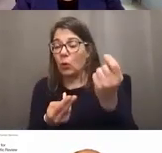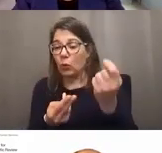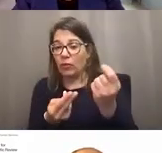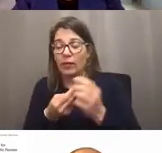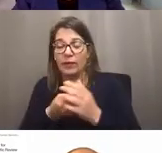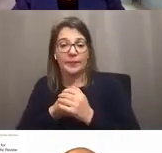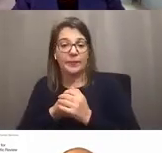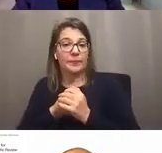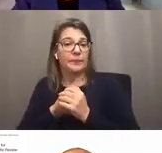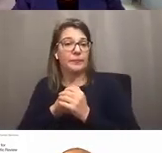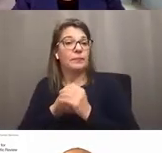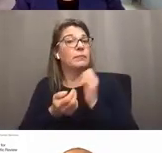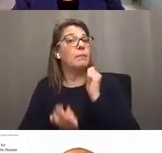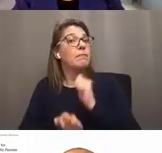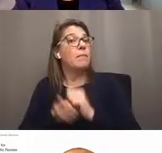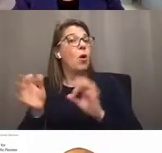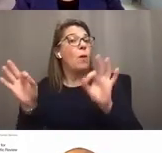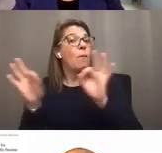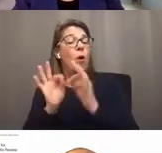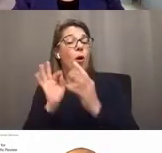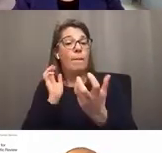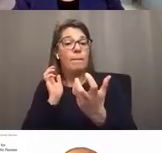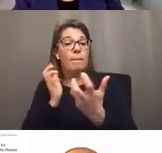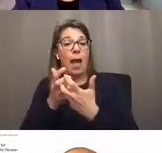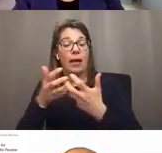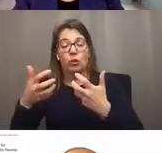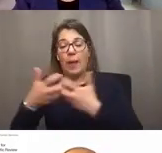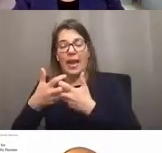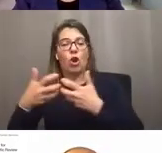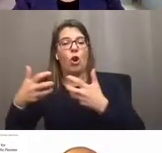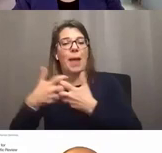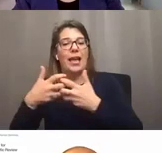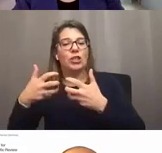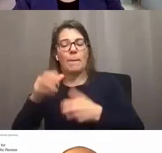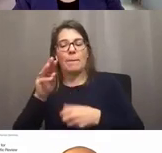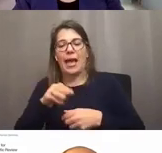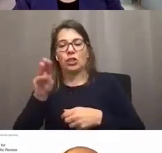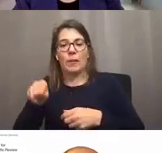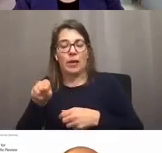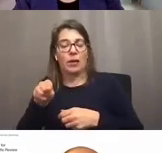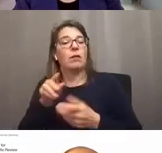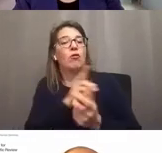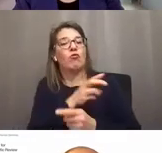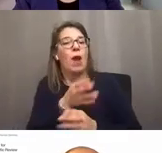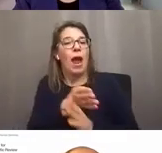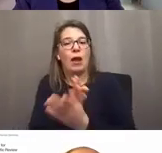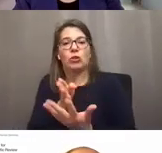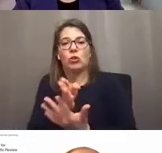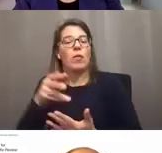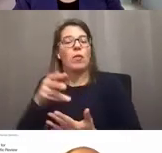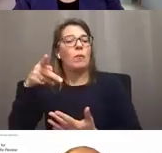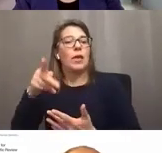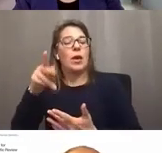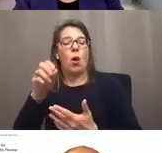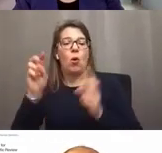The more important thing is that Matchmaker can also route you to a program officer. That's the person responsible for managing the programmatic, scientific,